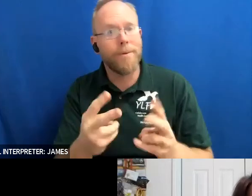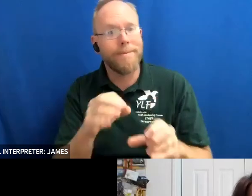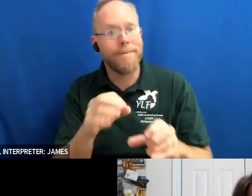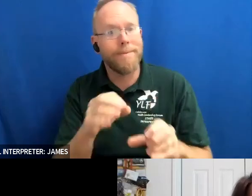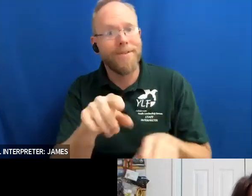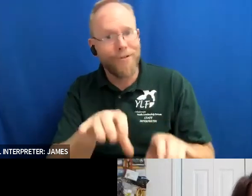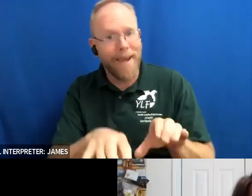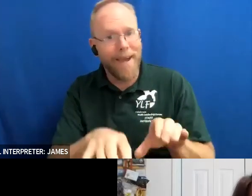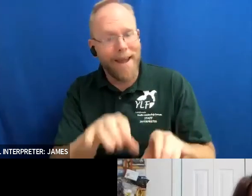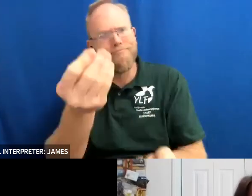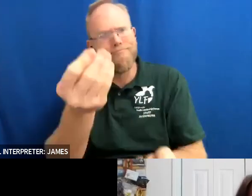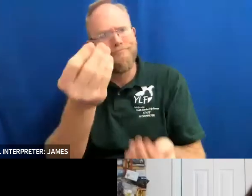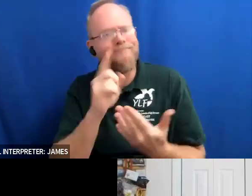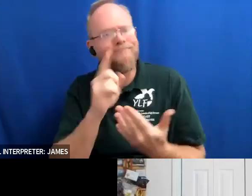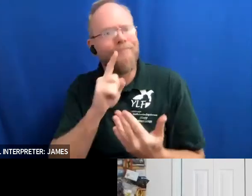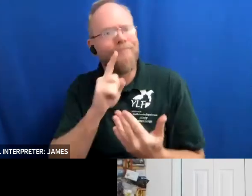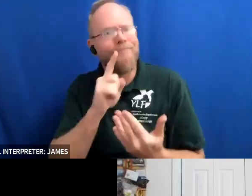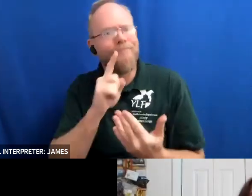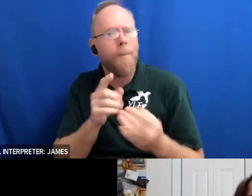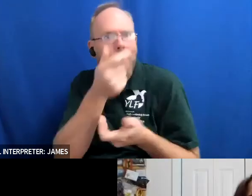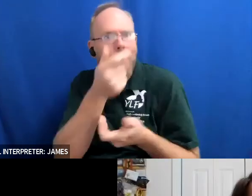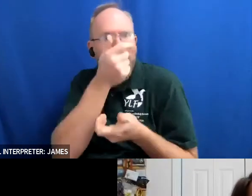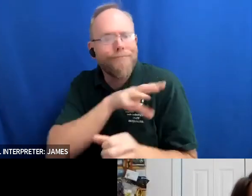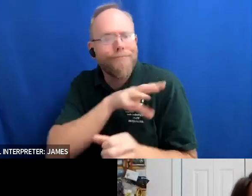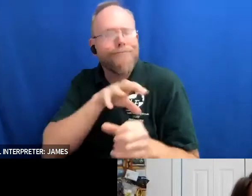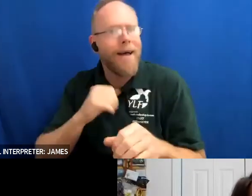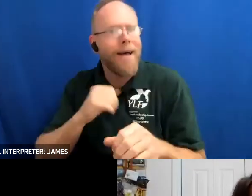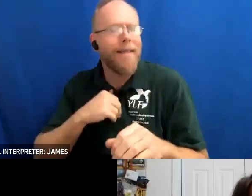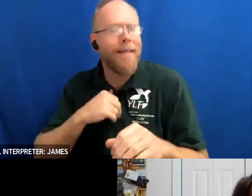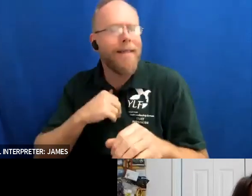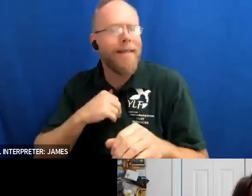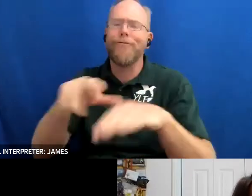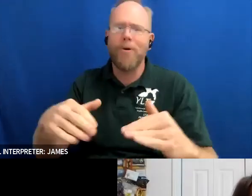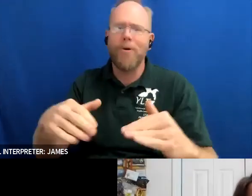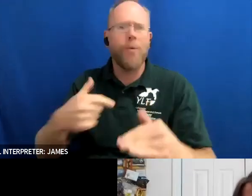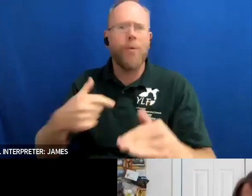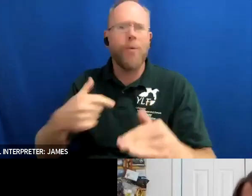getting more involved on national level and we can invite you to those calls um and so